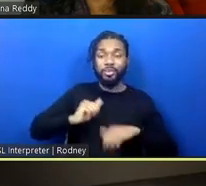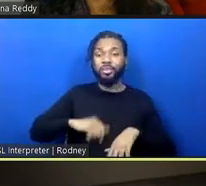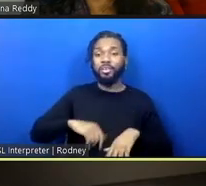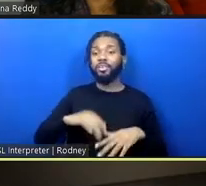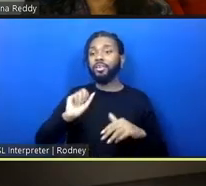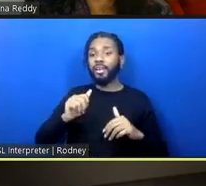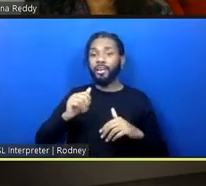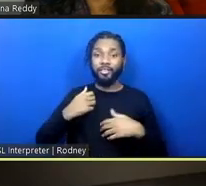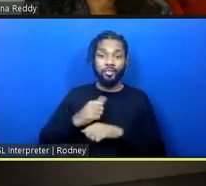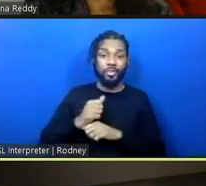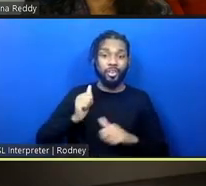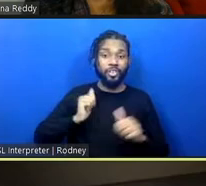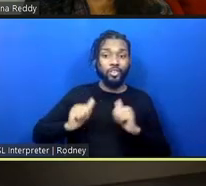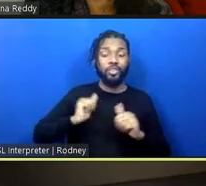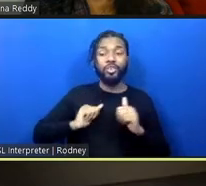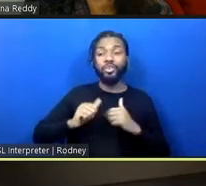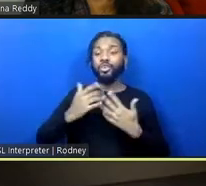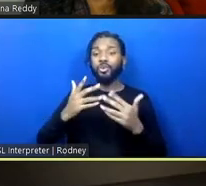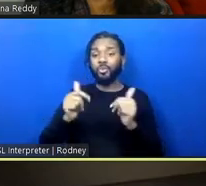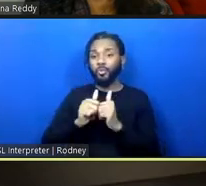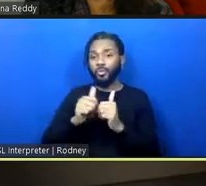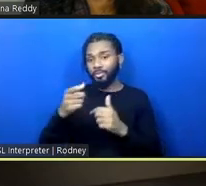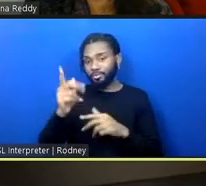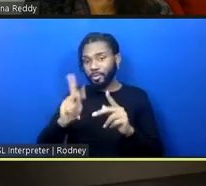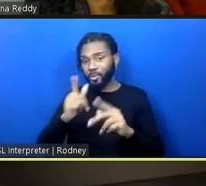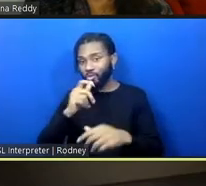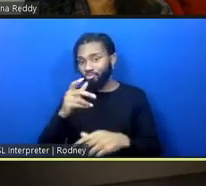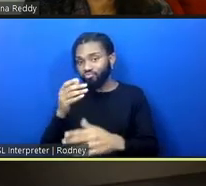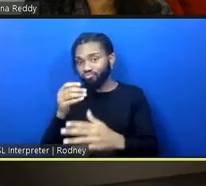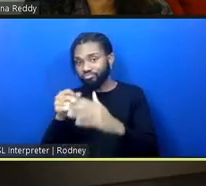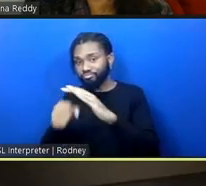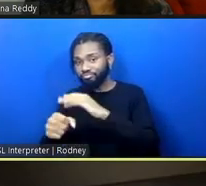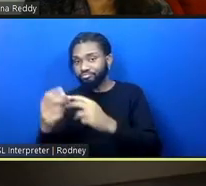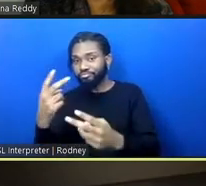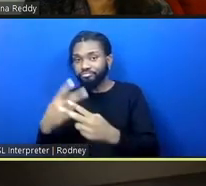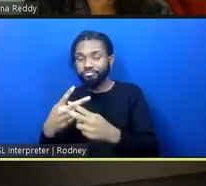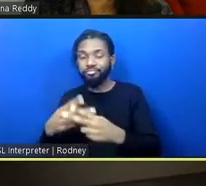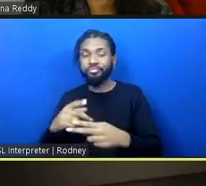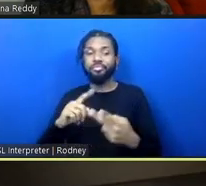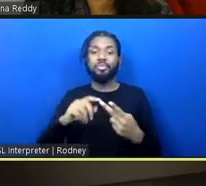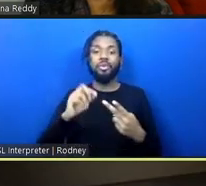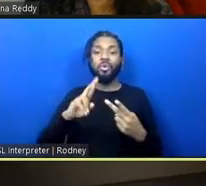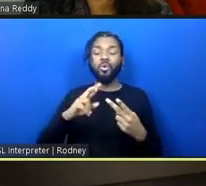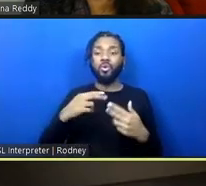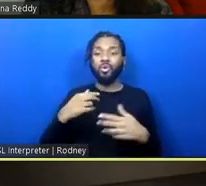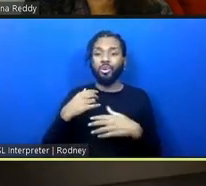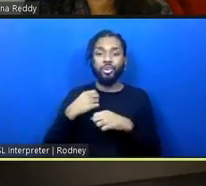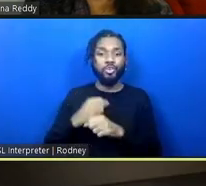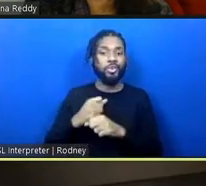with formerly incarcerated people, or producing sound transmissions through a